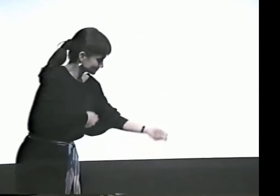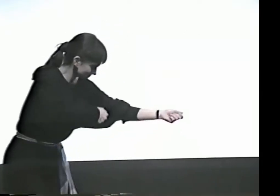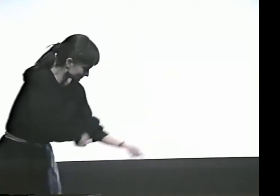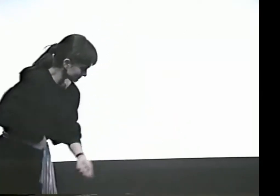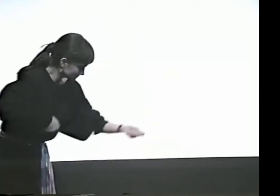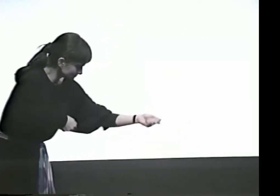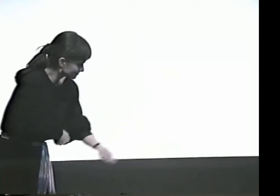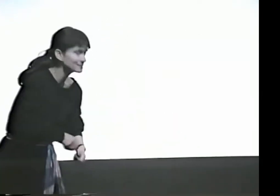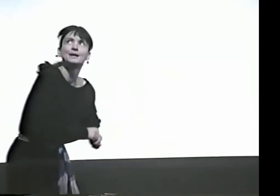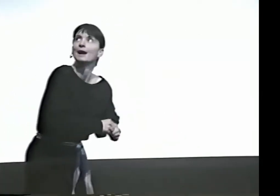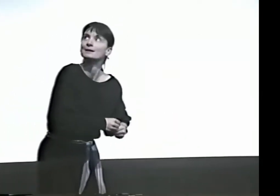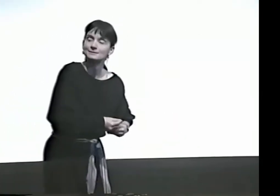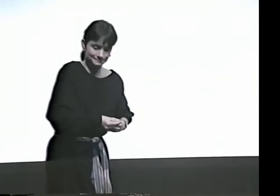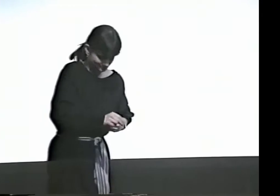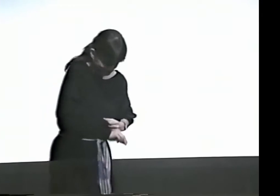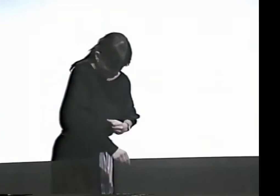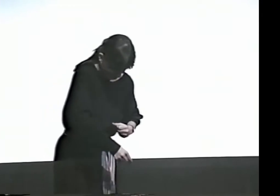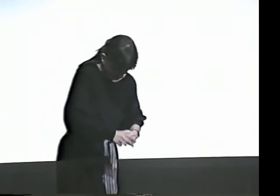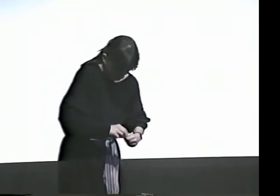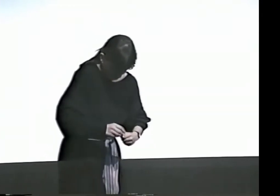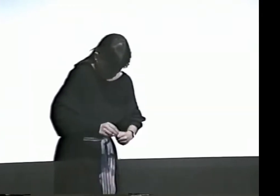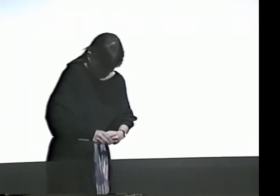THE FATHER AND HIS SON.